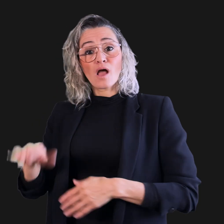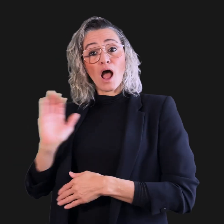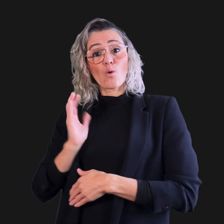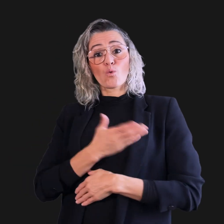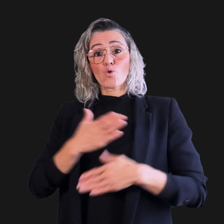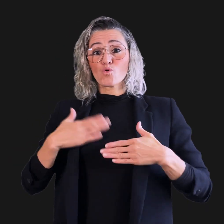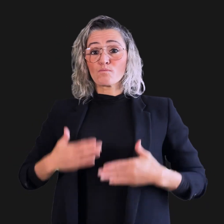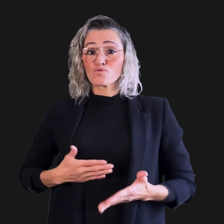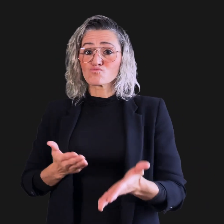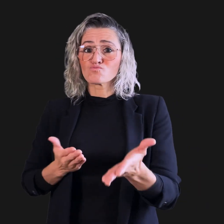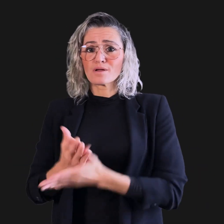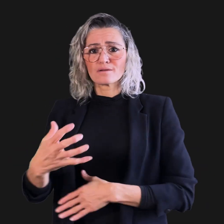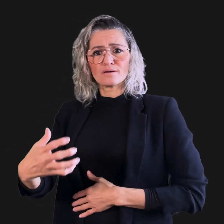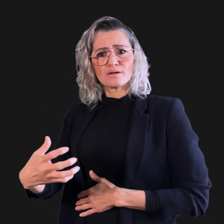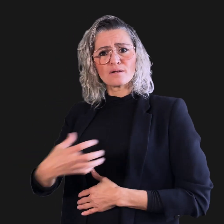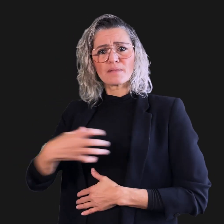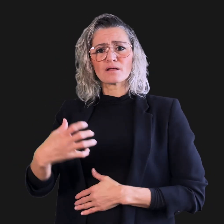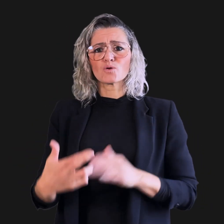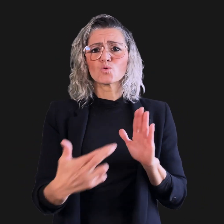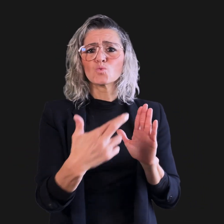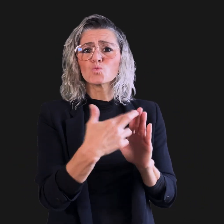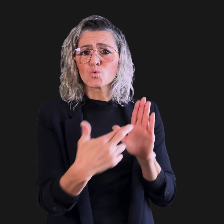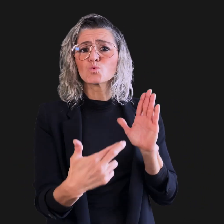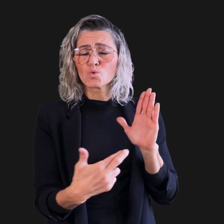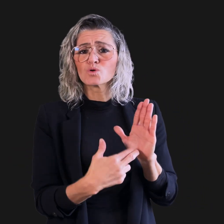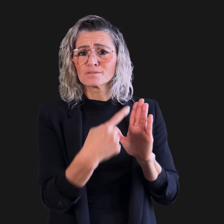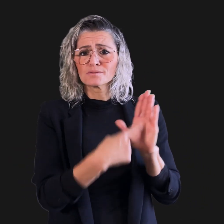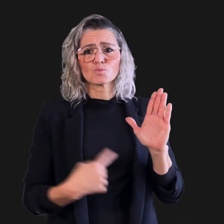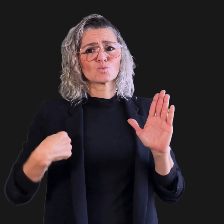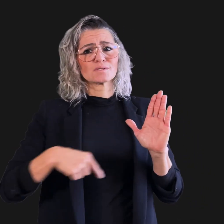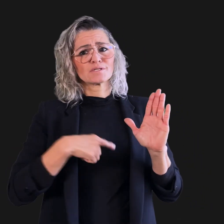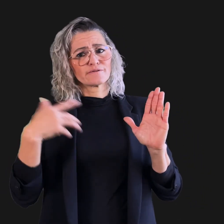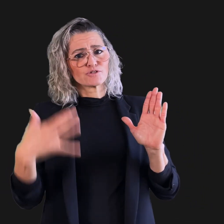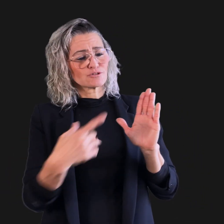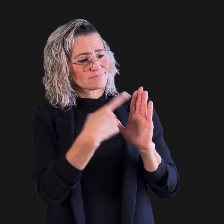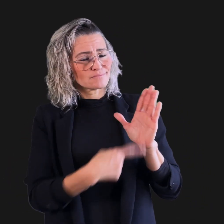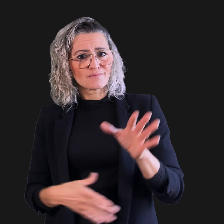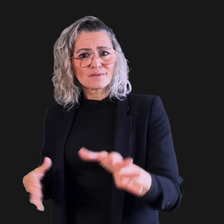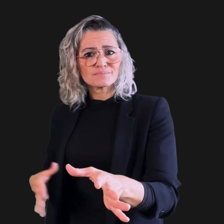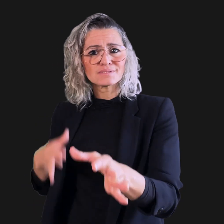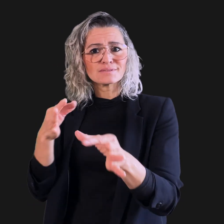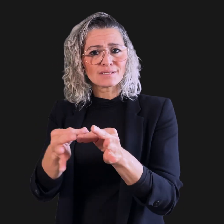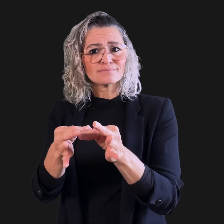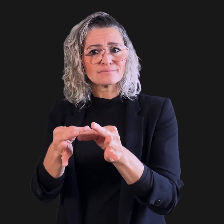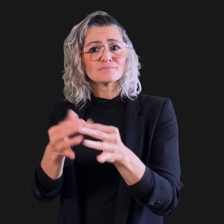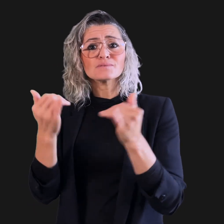• We have updated our human rights Complaint Rules.